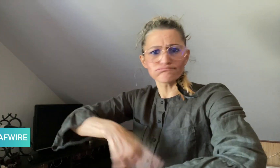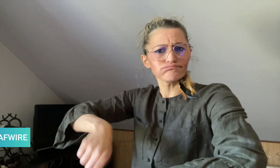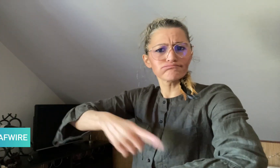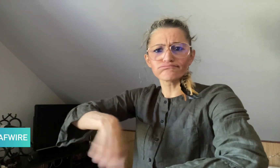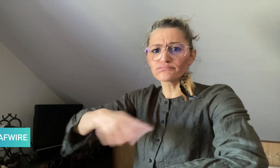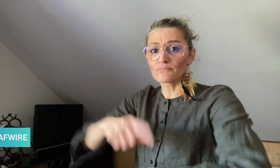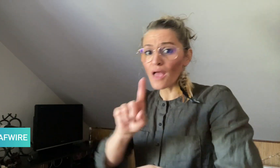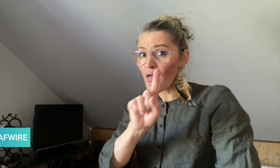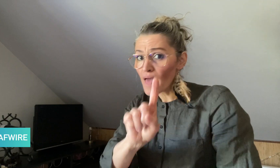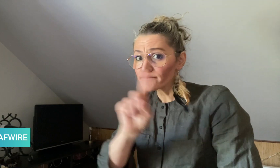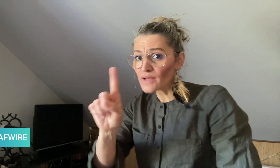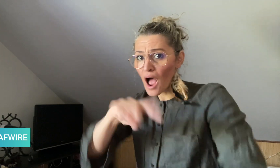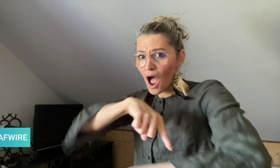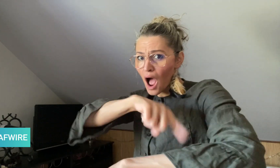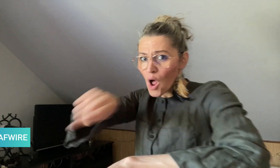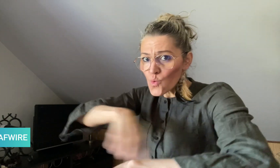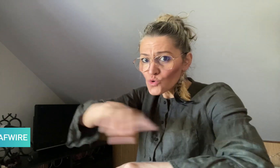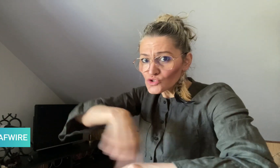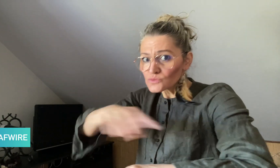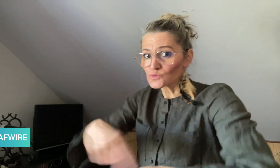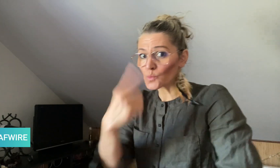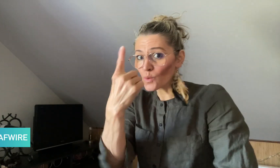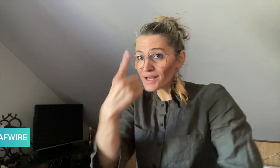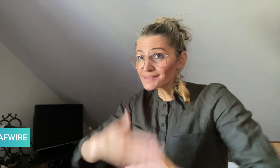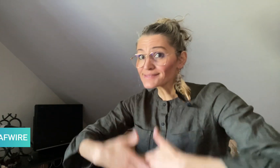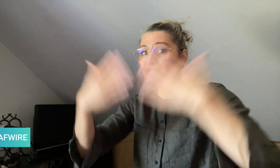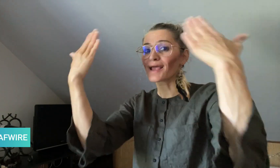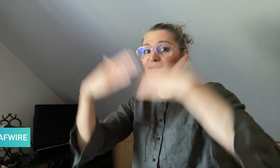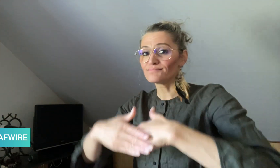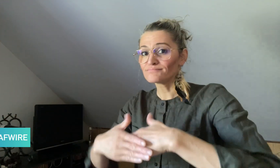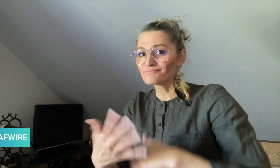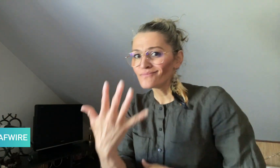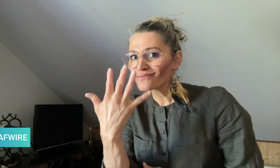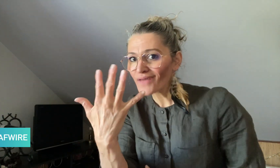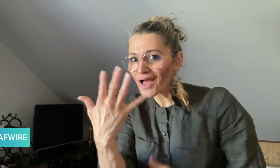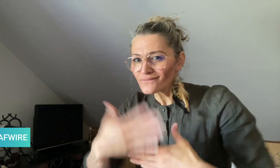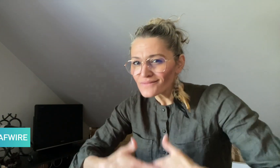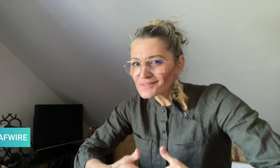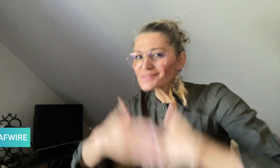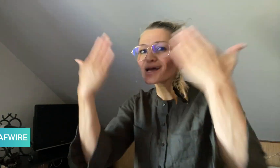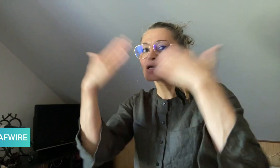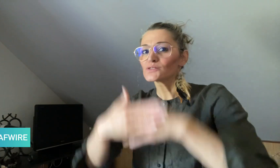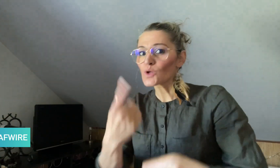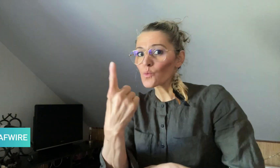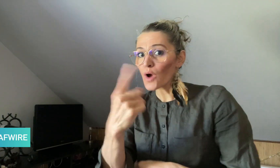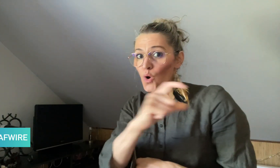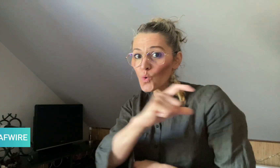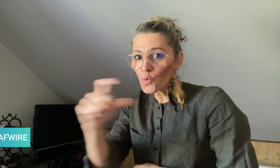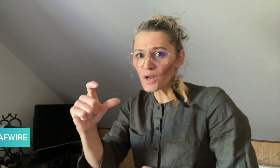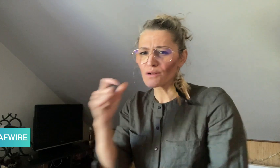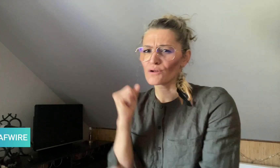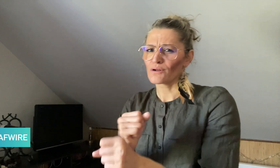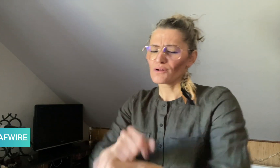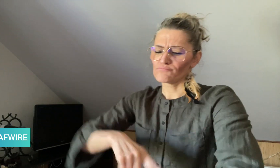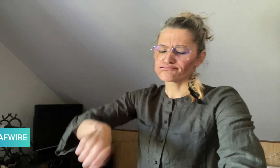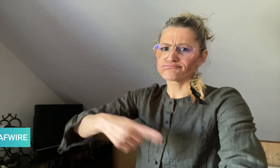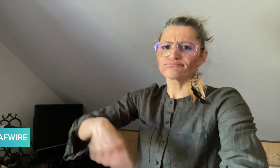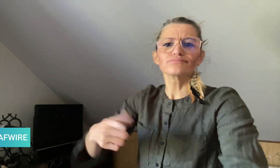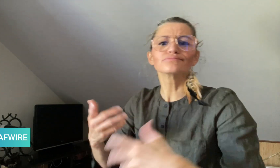11 hours a day, five days a week. As she works so many